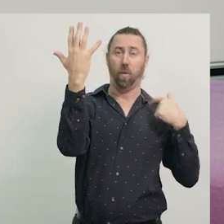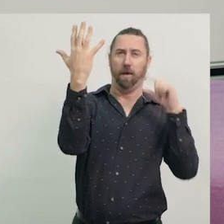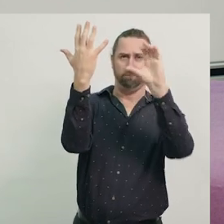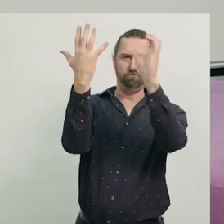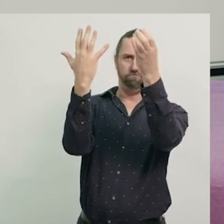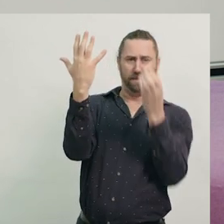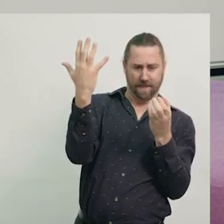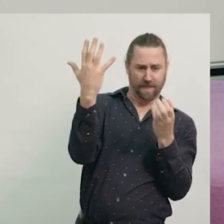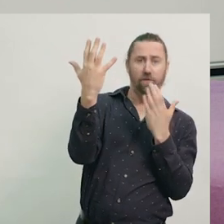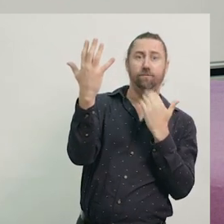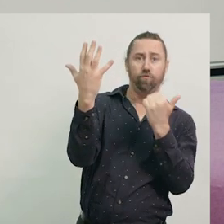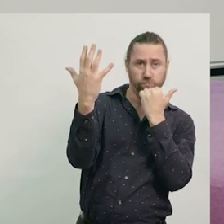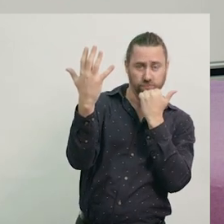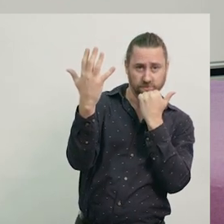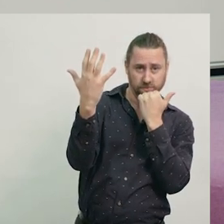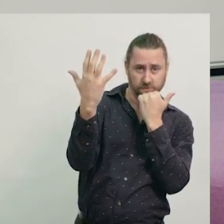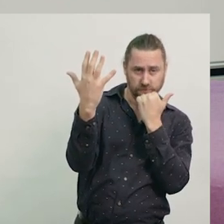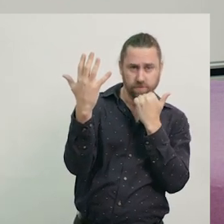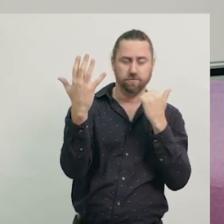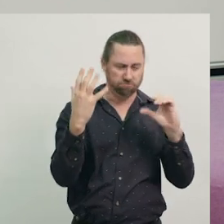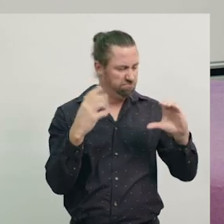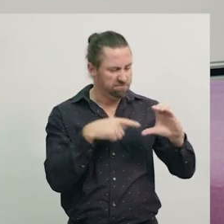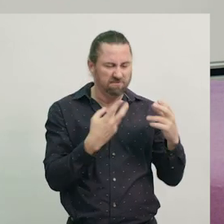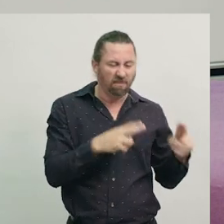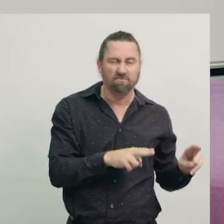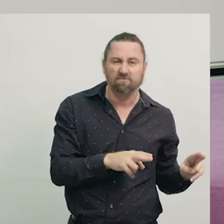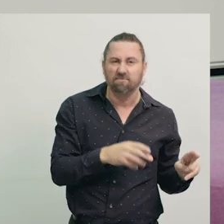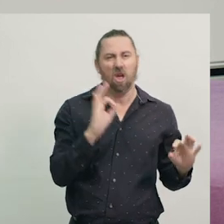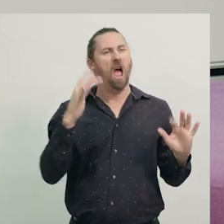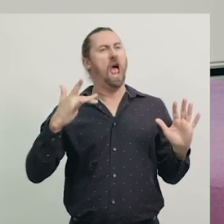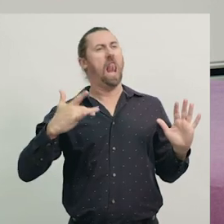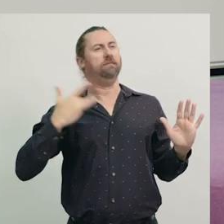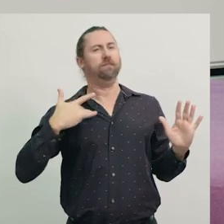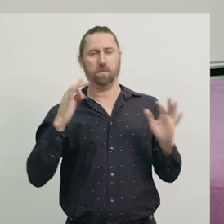and doesn't show the characteristics of life. So, the fruits are now non-living.